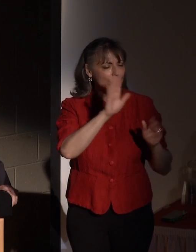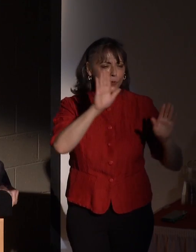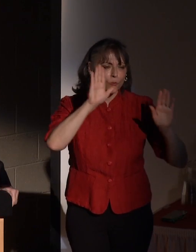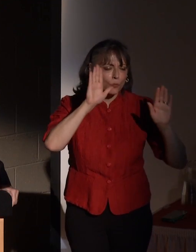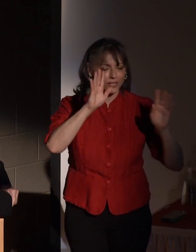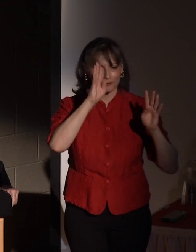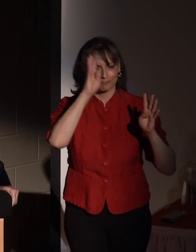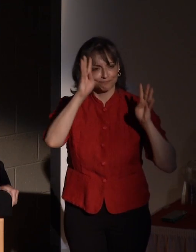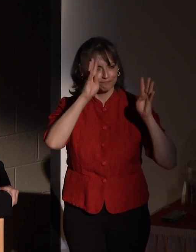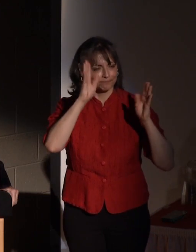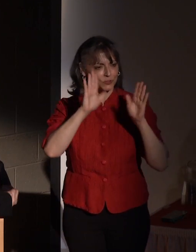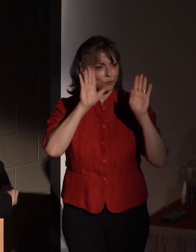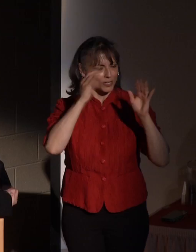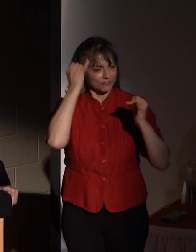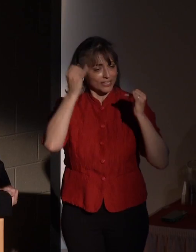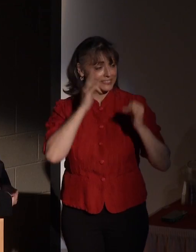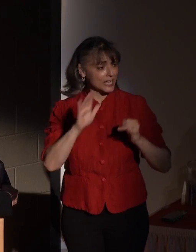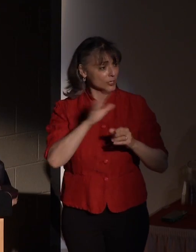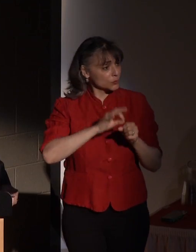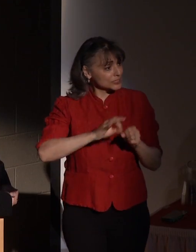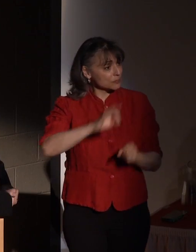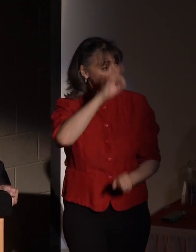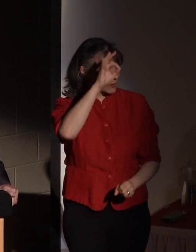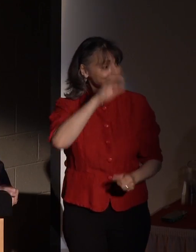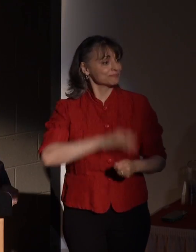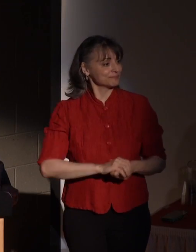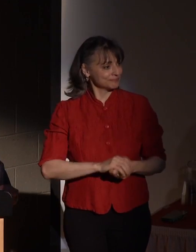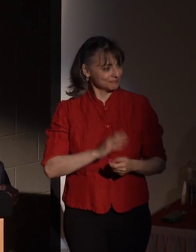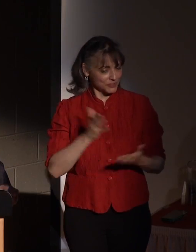innovations and the spirit that you bring to RIT.